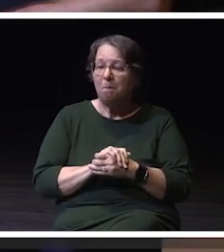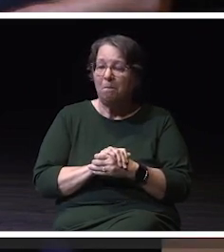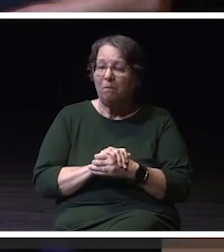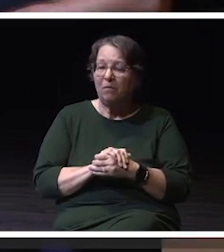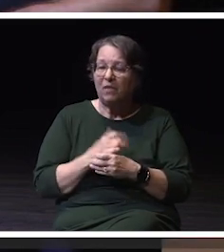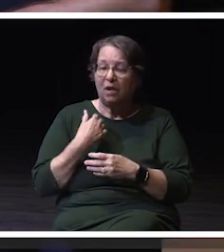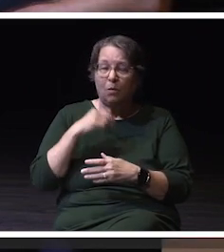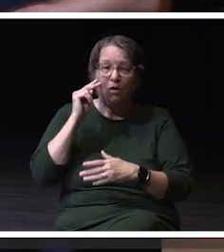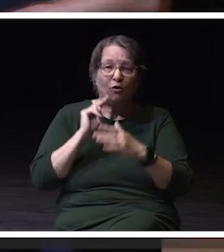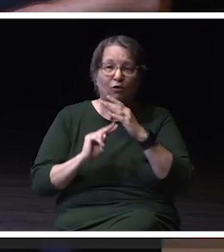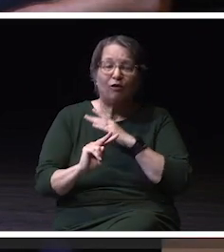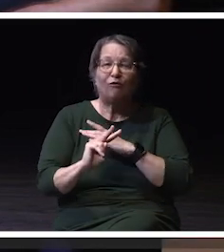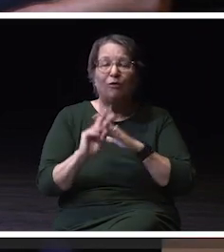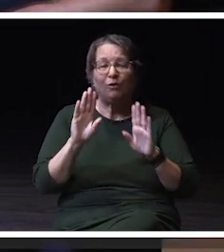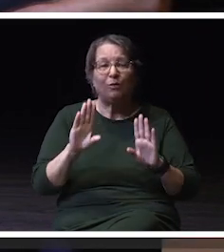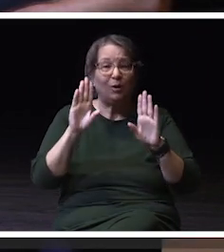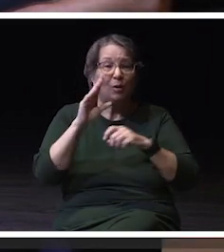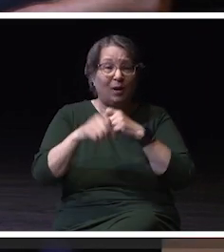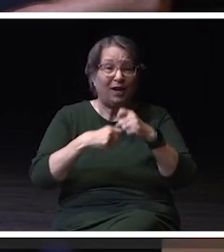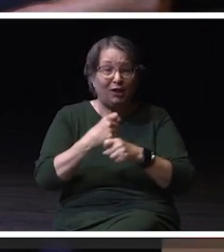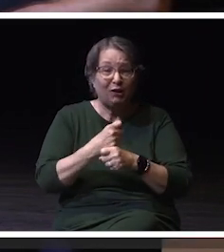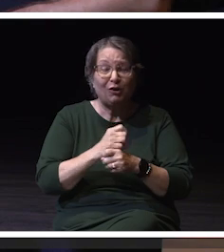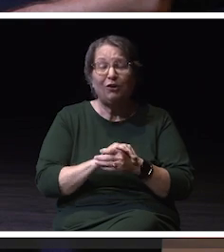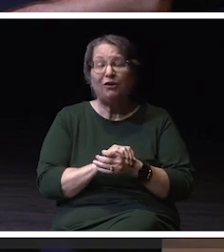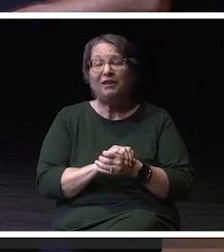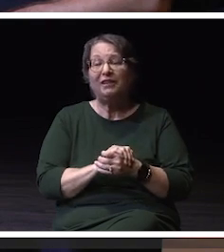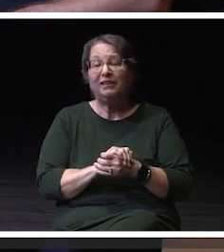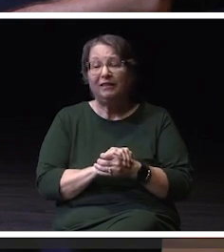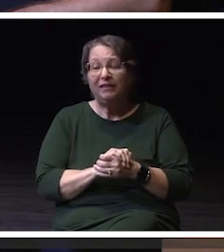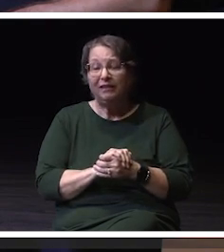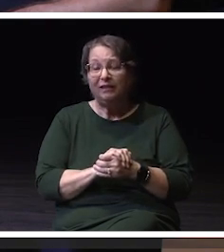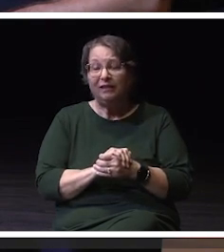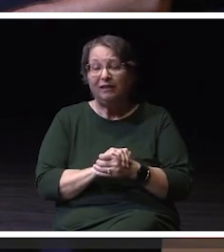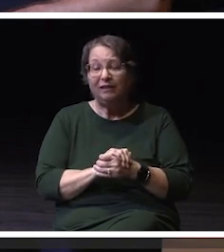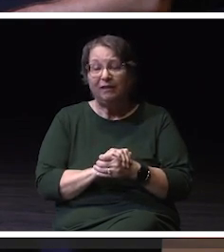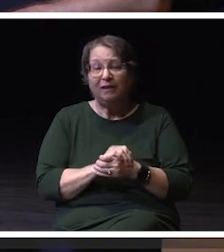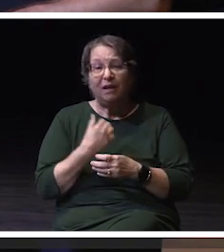to a great year ahead of us and we are united as Warhawks.